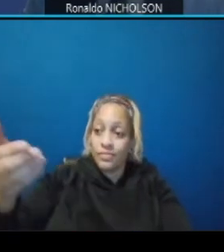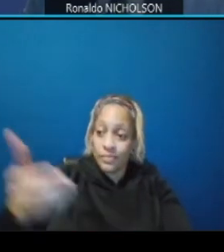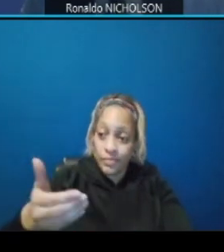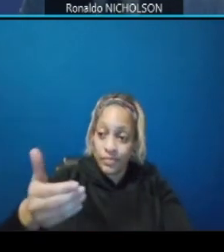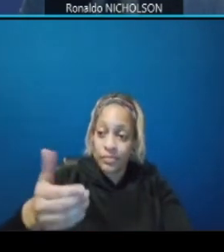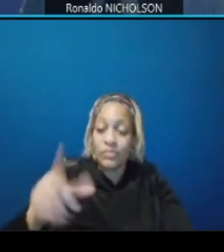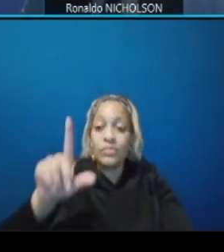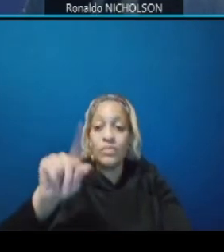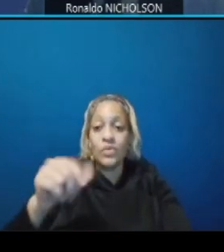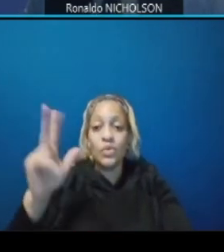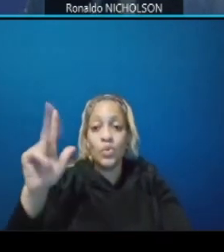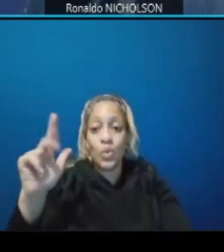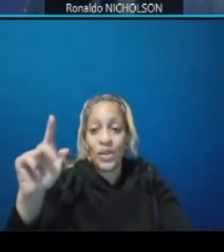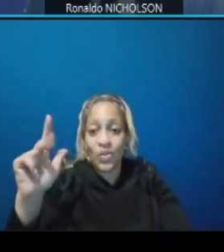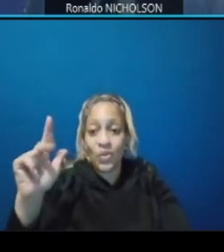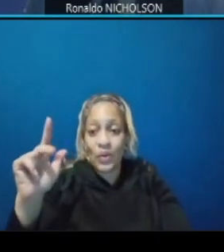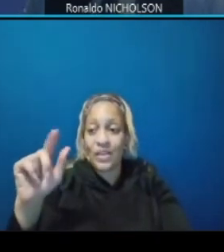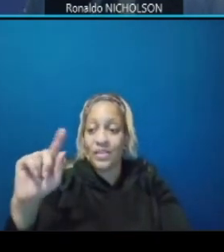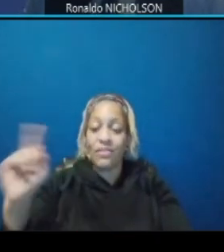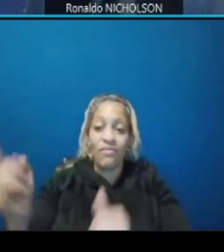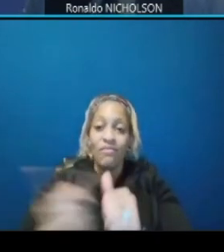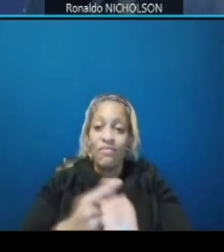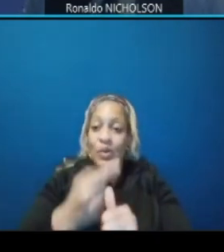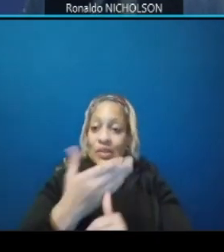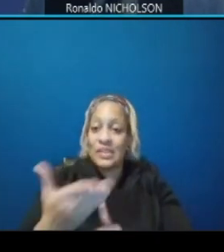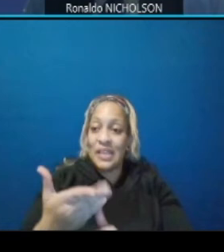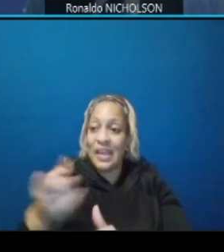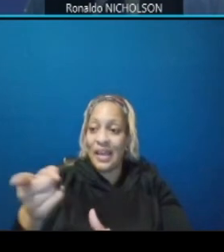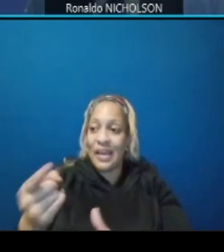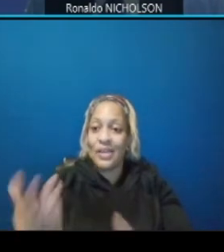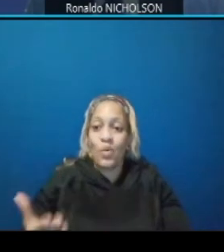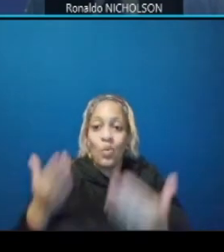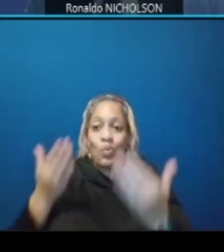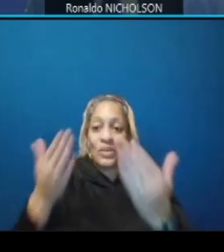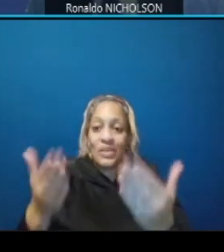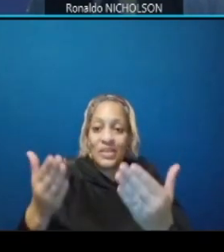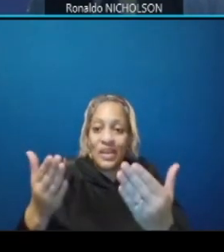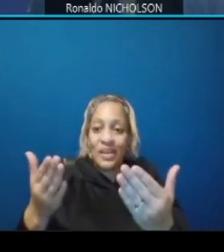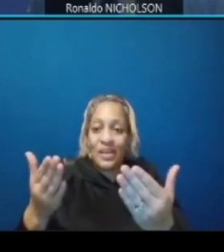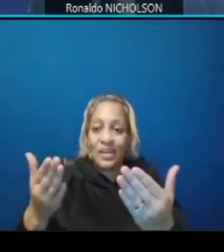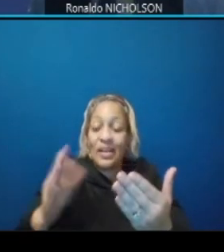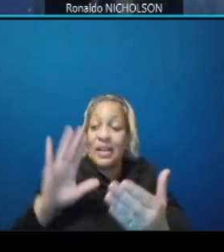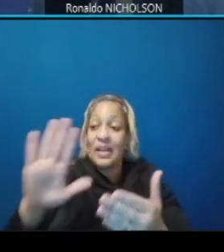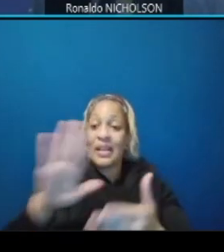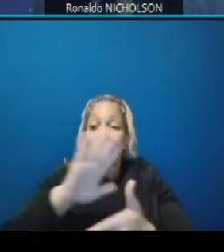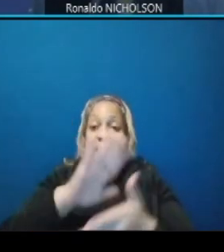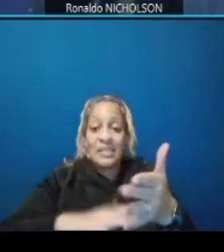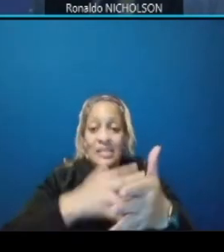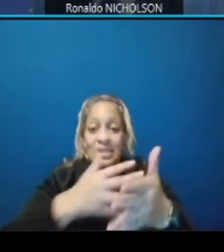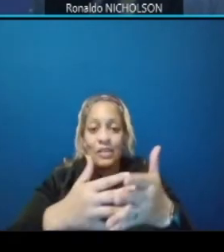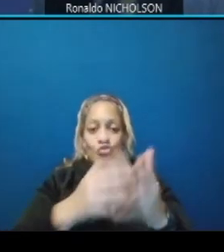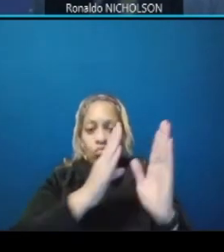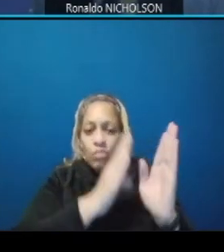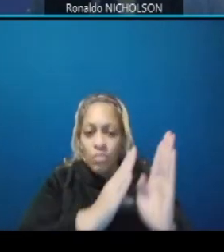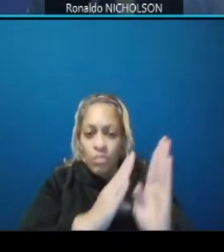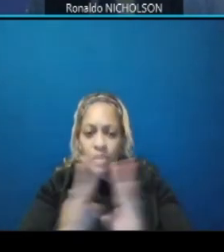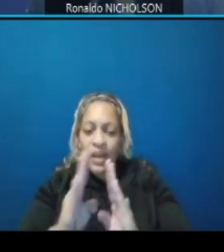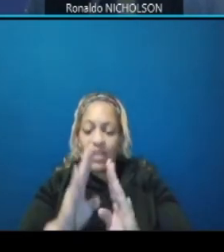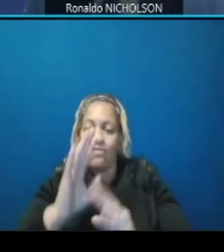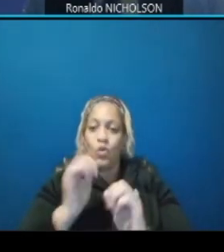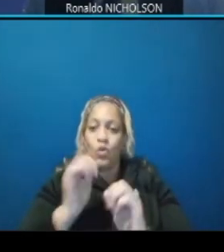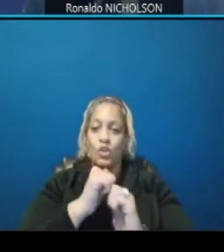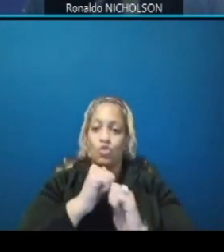first things he would have to present to us is his schedule for construction which will detail which